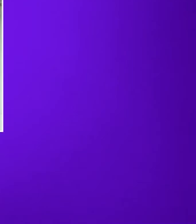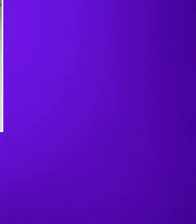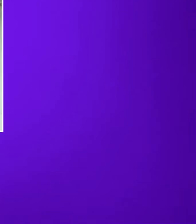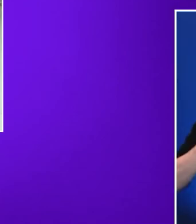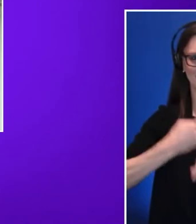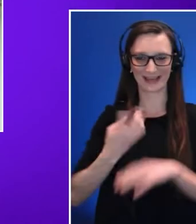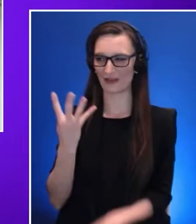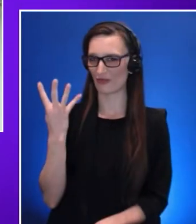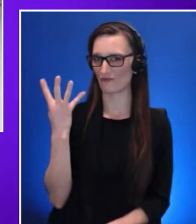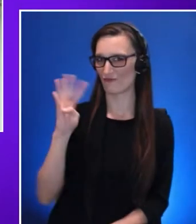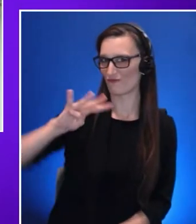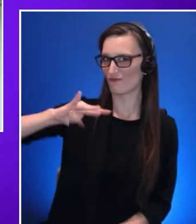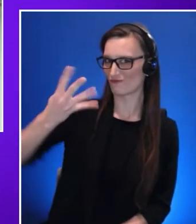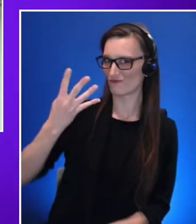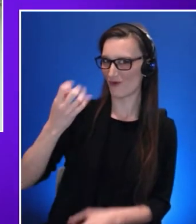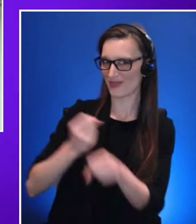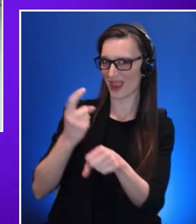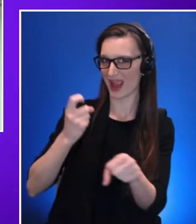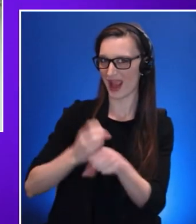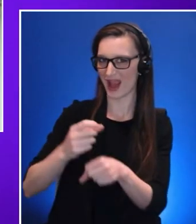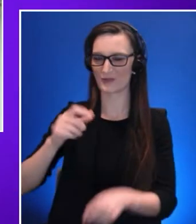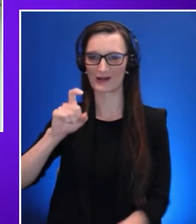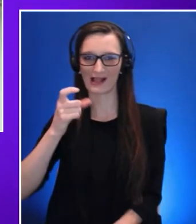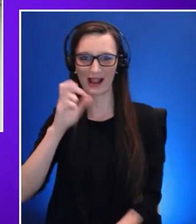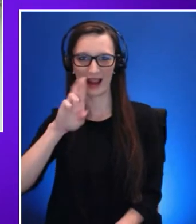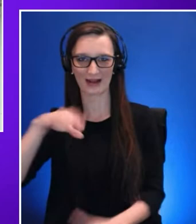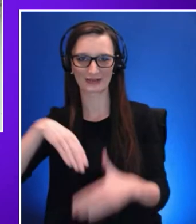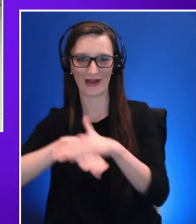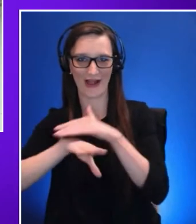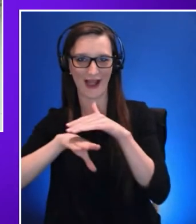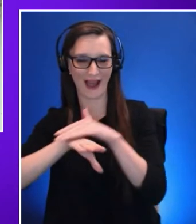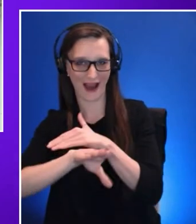i'm Larry Goldberg head of a former head of accessibility at yahoo